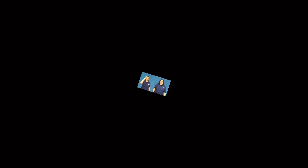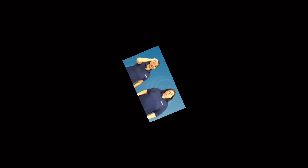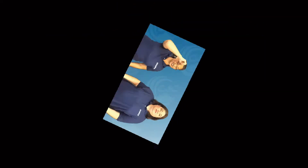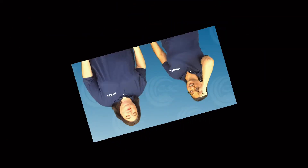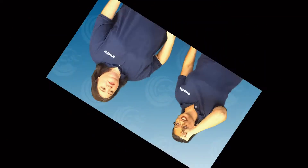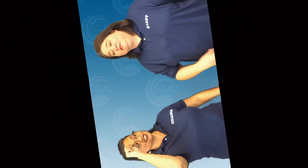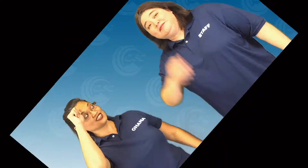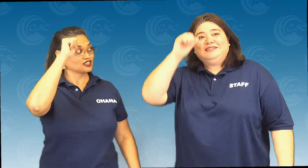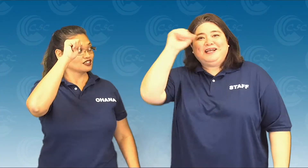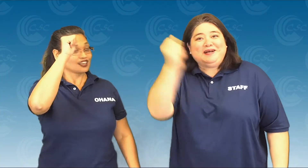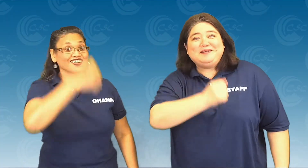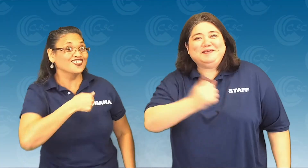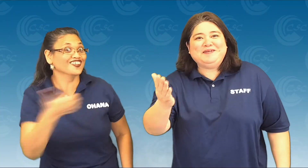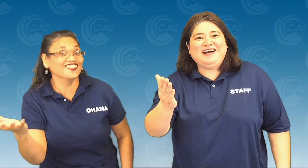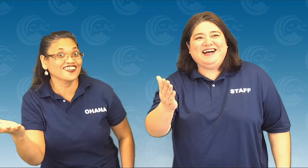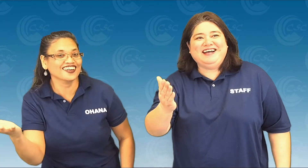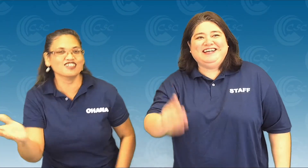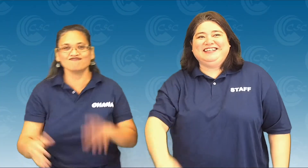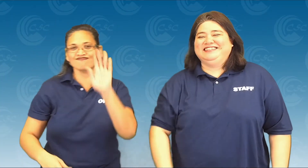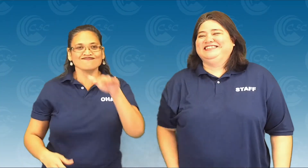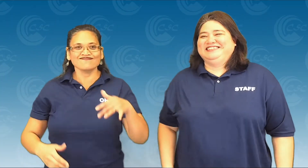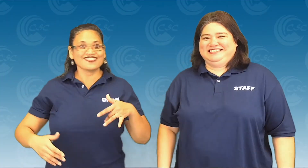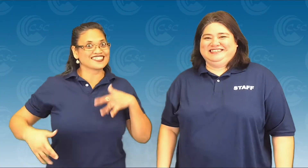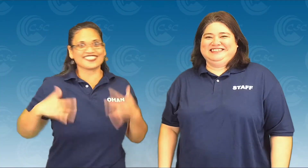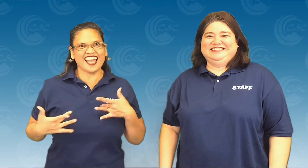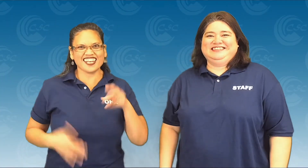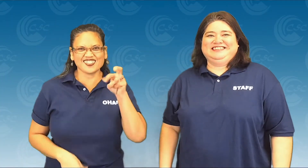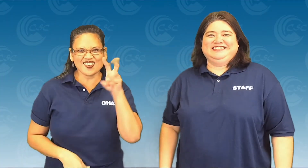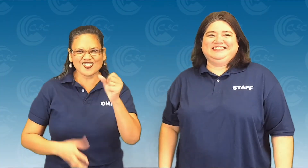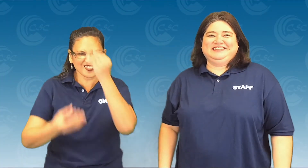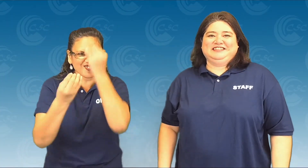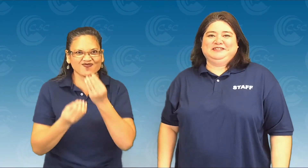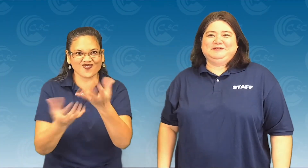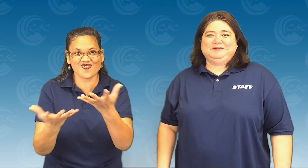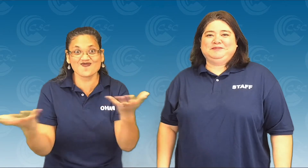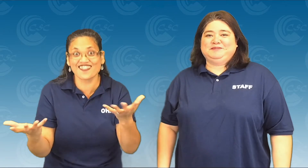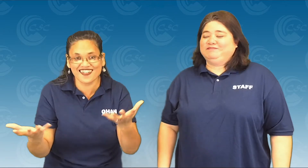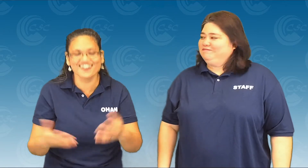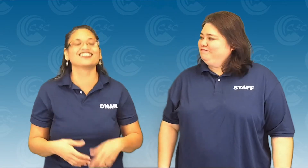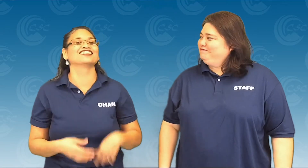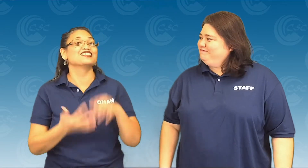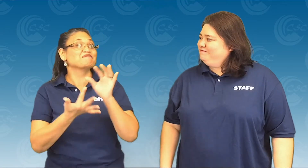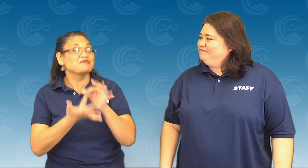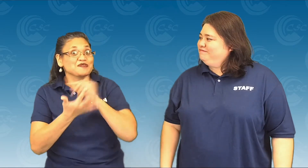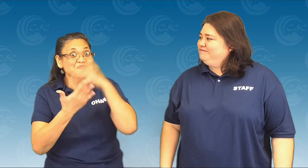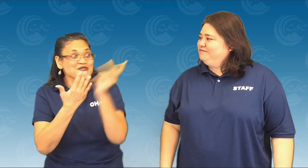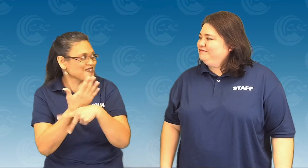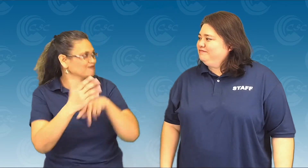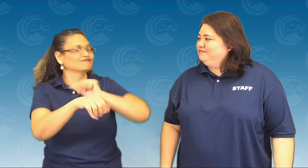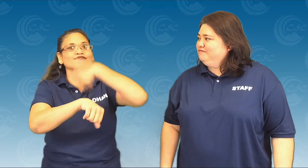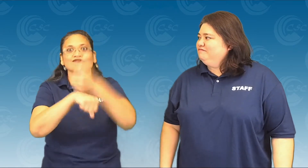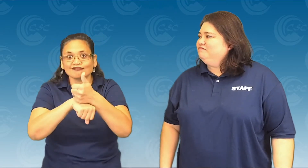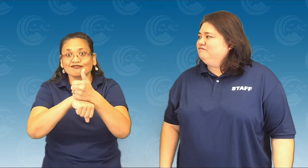Aloha! We have exciting news to tell you! We're setting up a special program